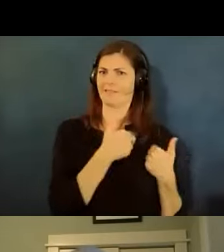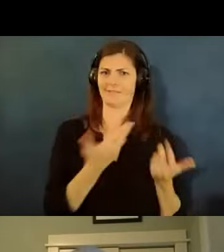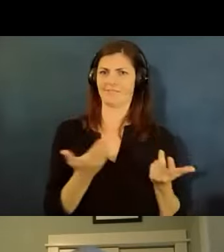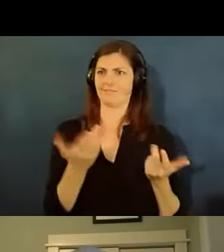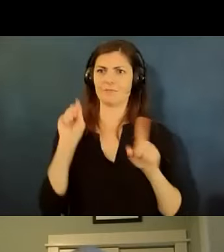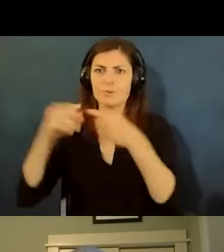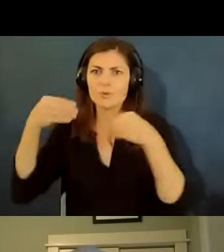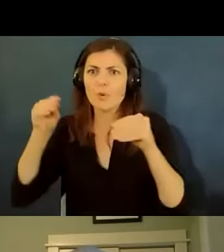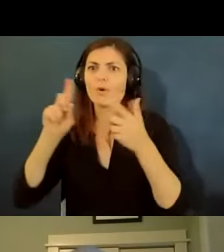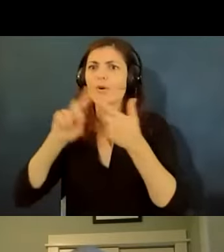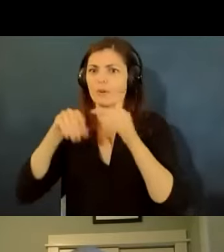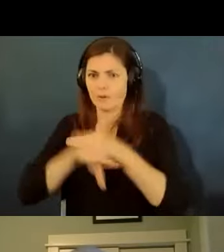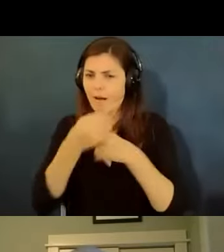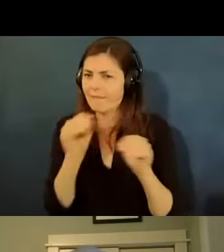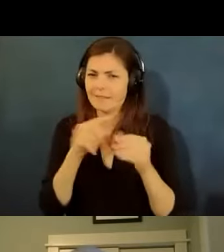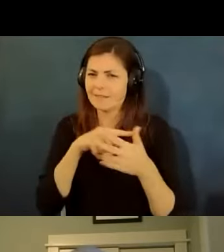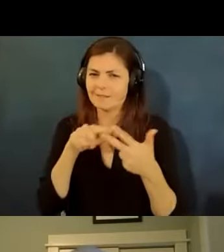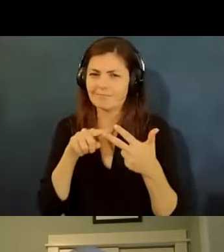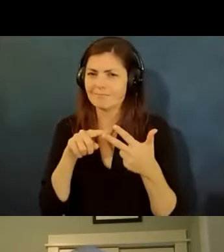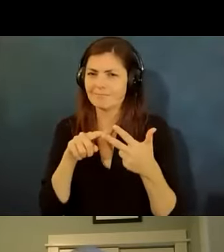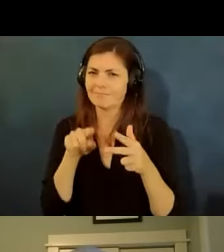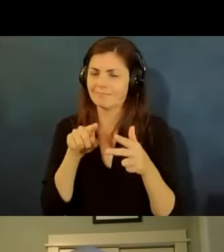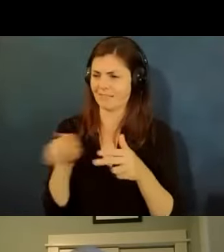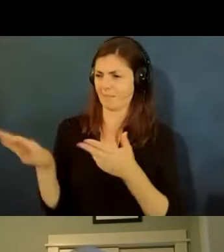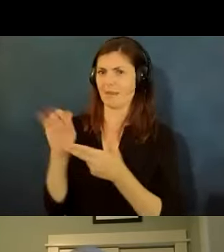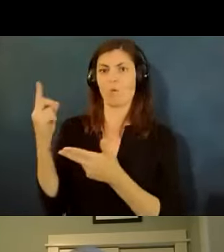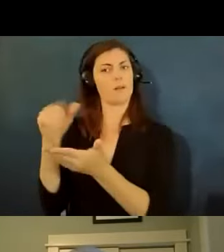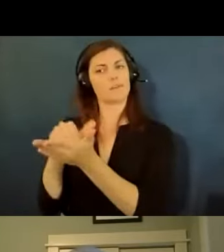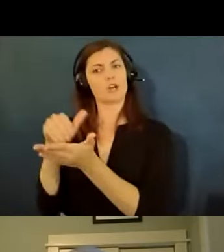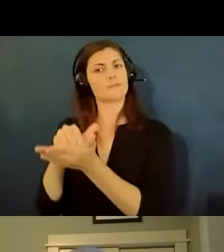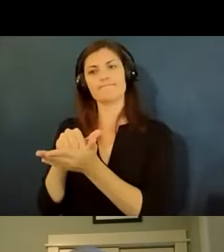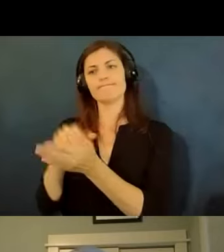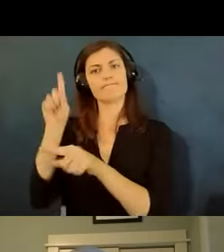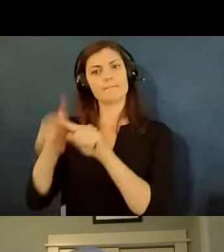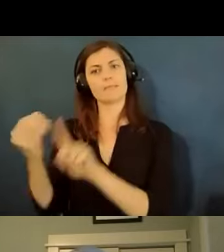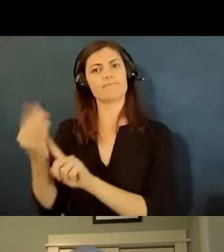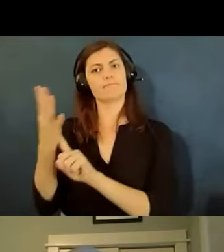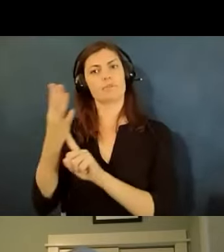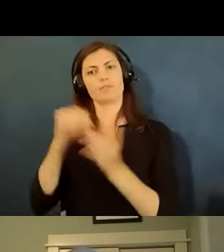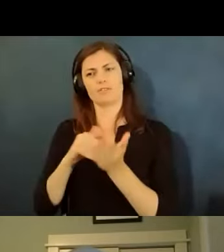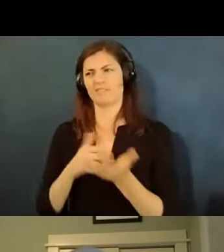and so you know that's sort of picking one possible route of exposure and perhaps one